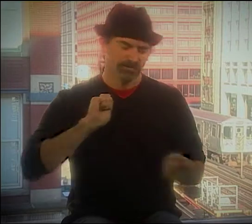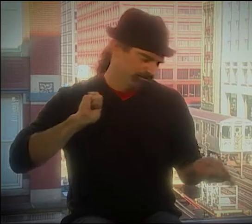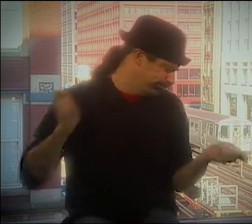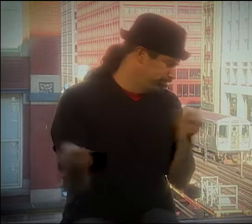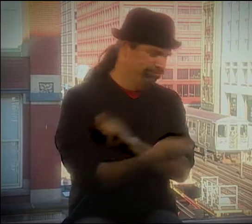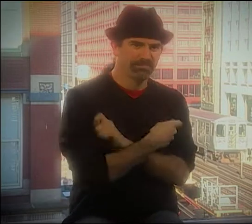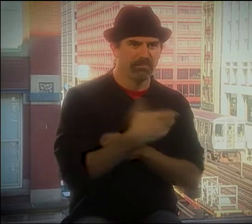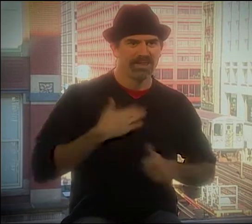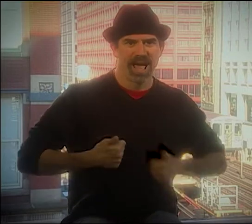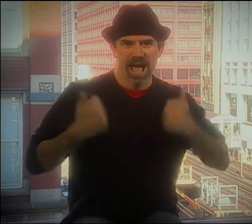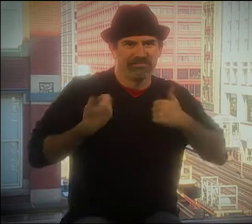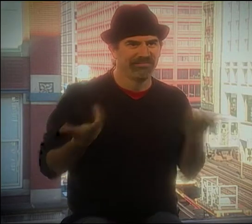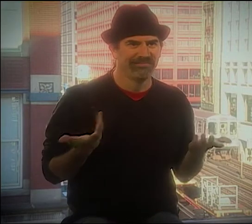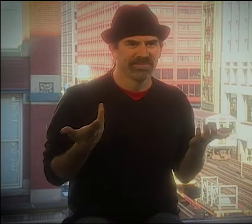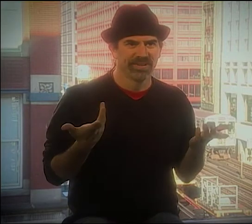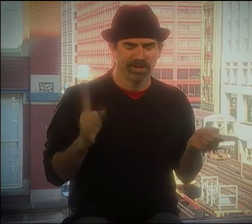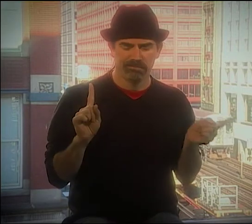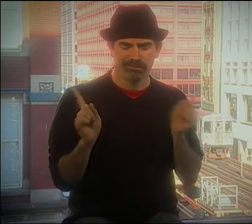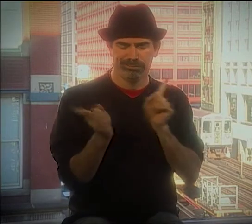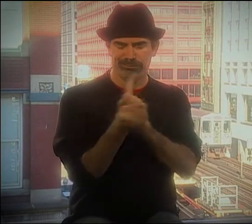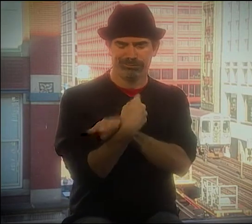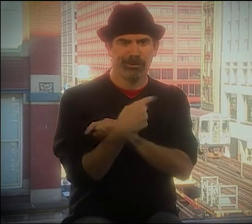I CHANGED MY PLANS.